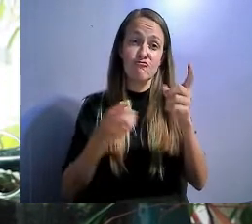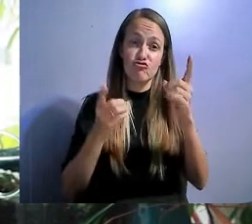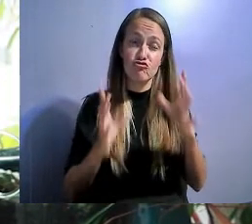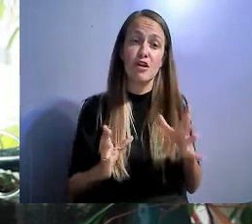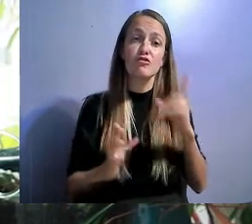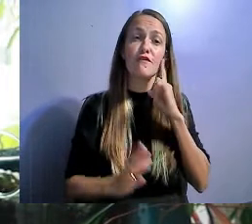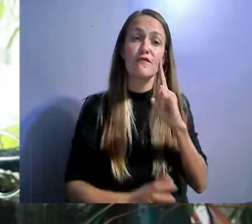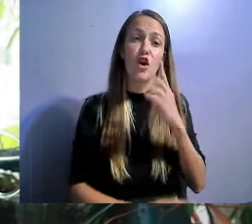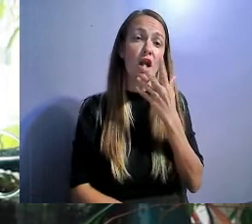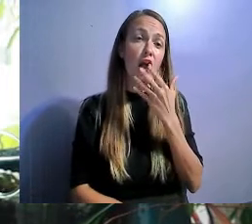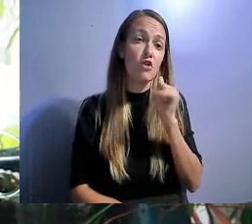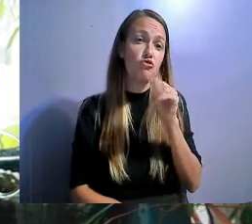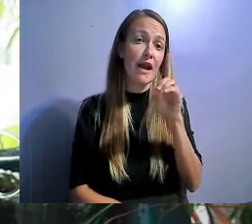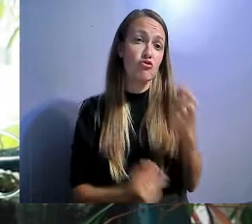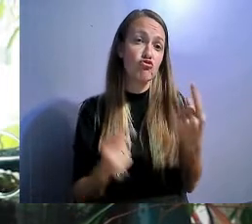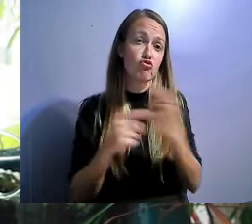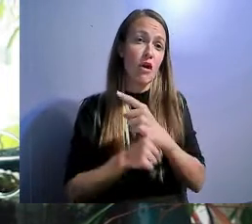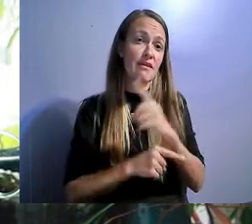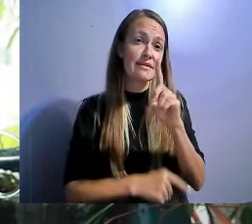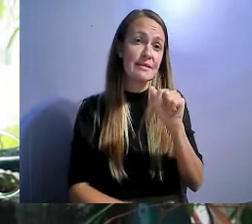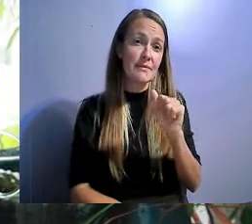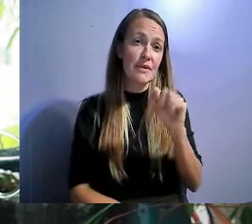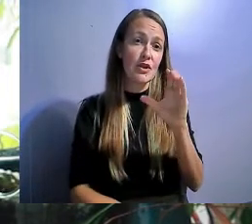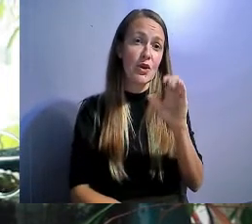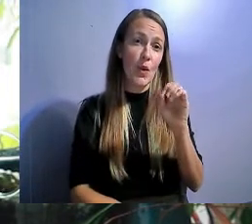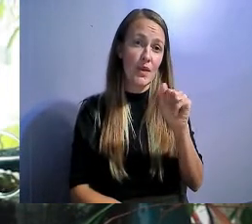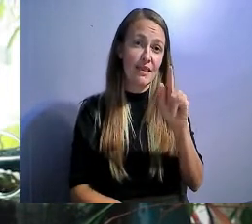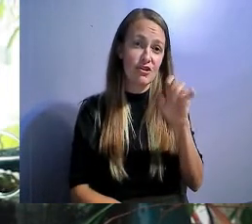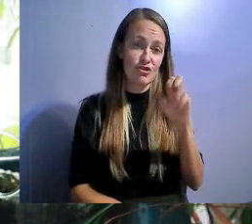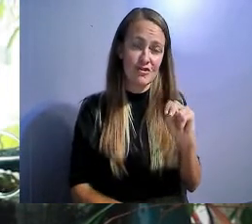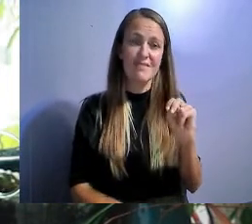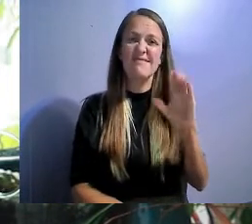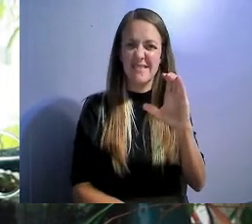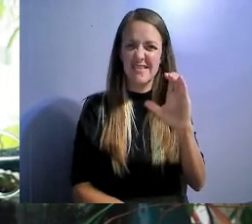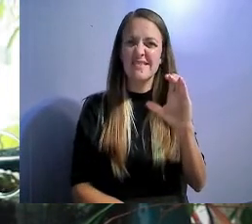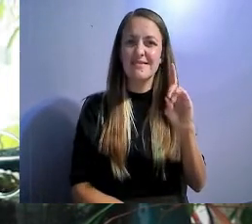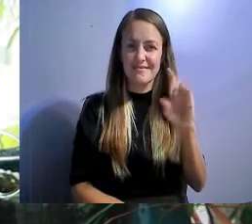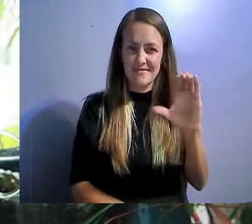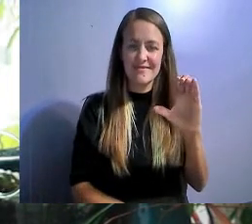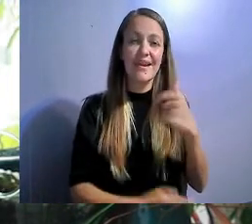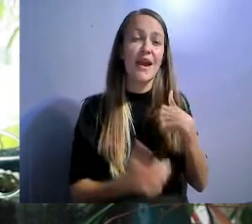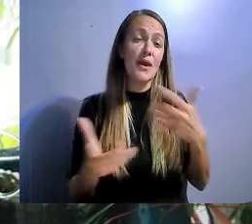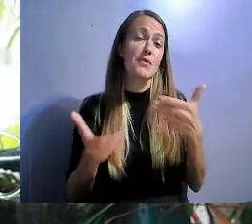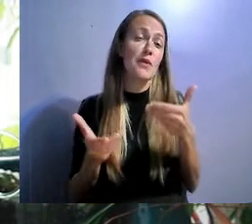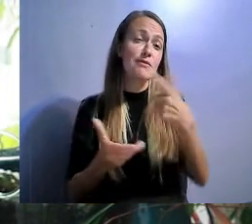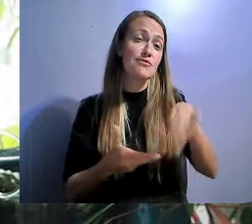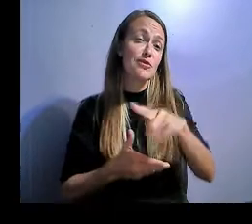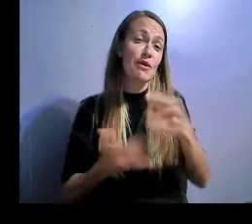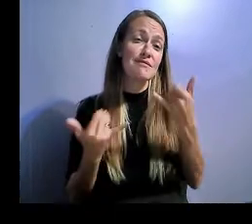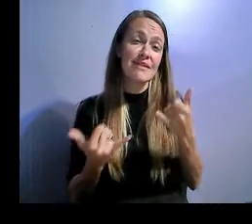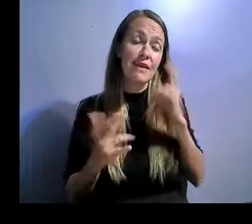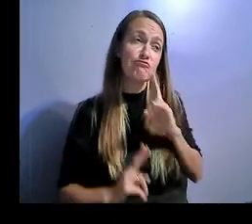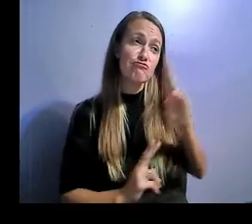I would like to welcome me today as we honor our staff and the Americans with disability act.